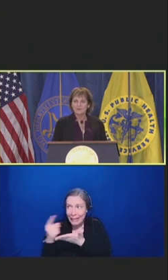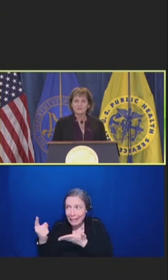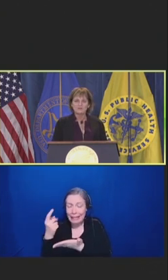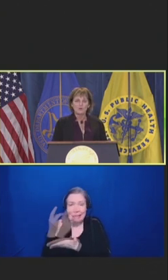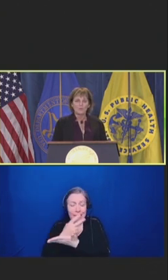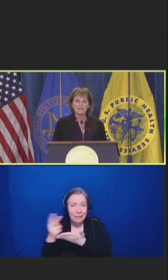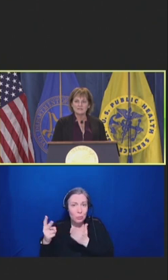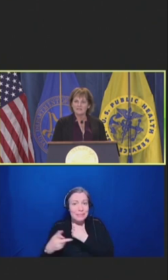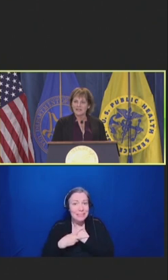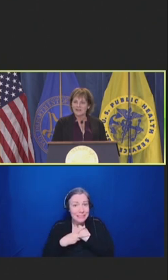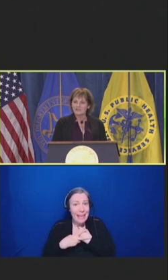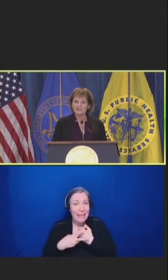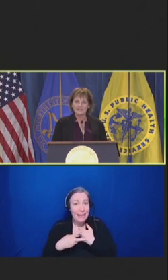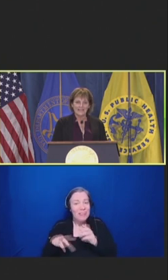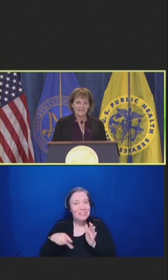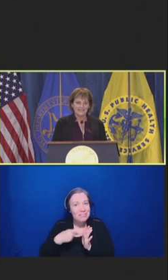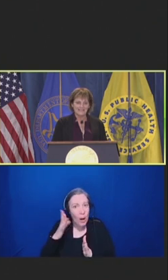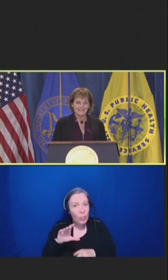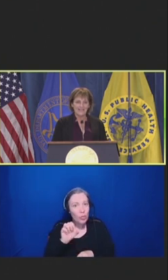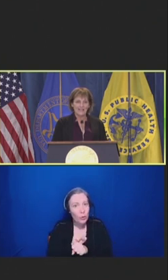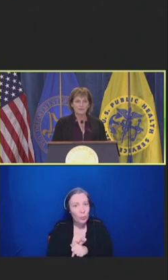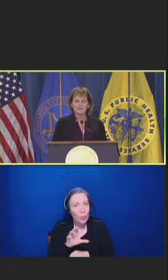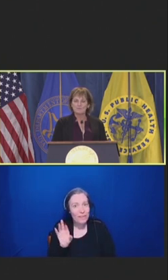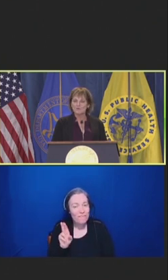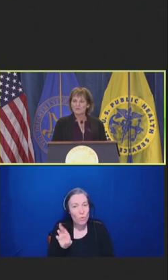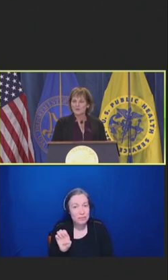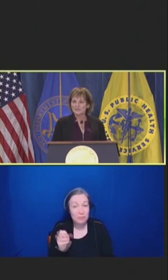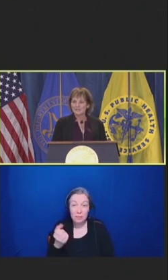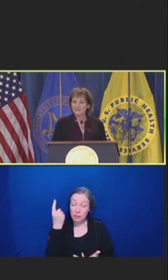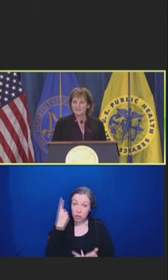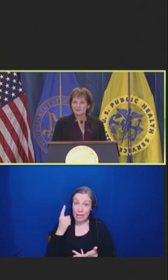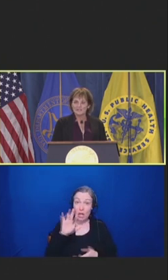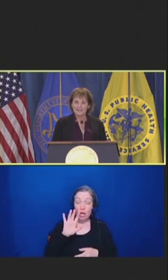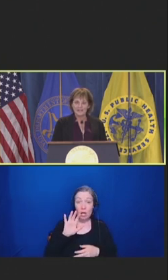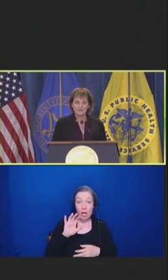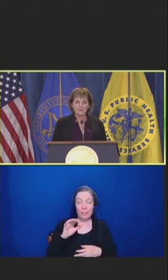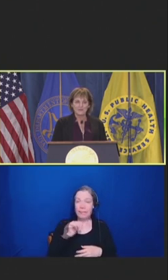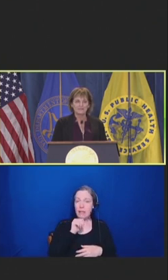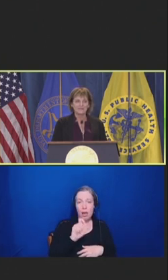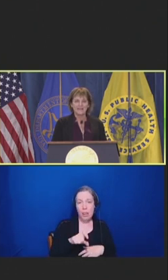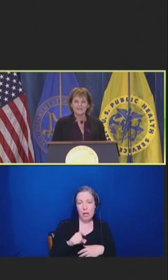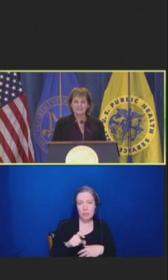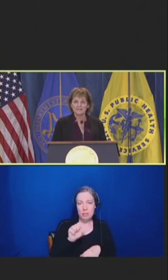Because they're wasting half the day and we remove those unnecessary tasks we have in